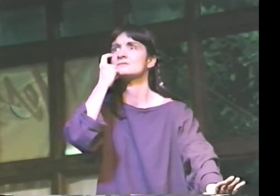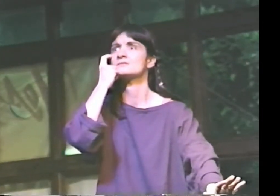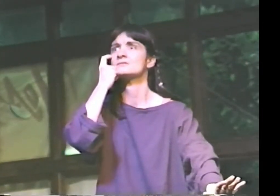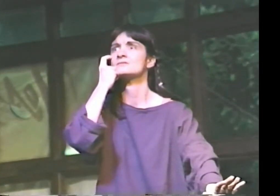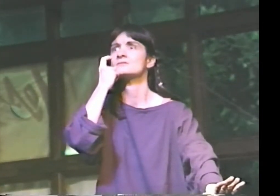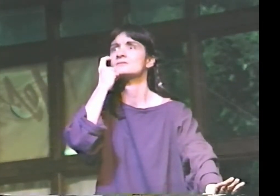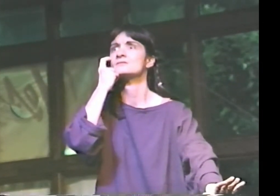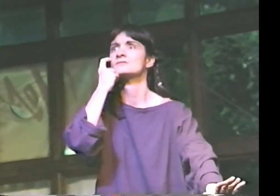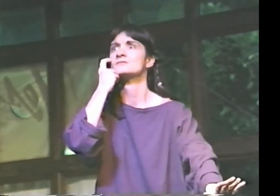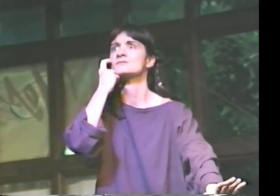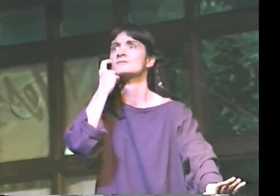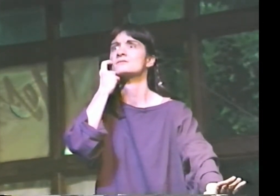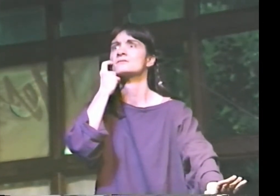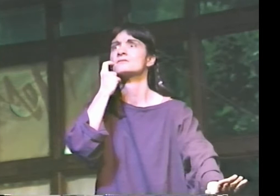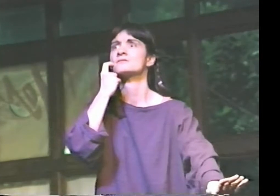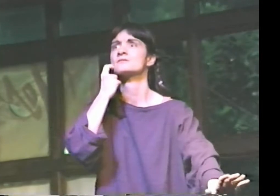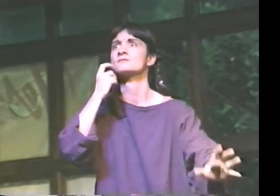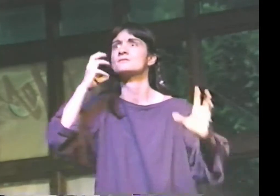A TEAR SLID DOWN HER FACE.